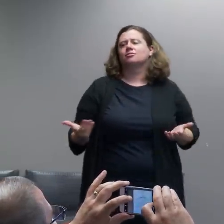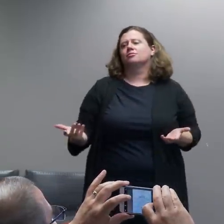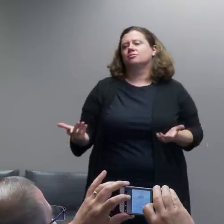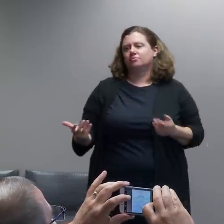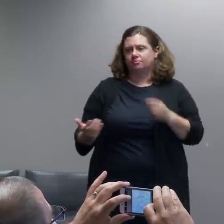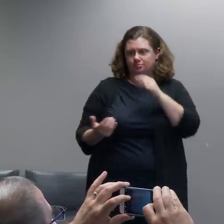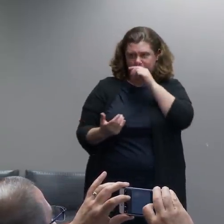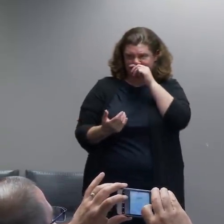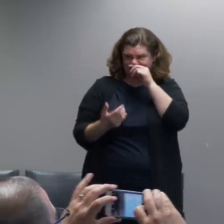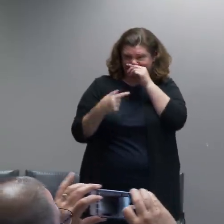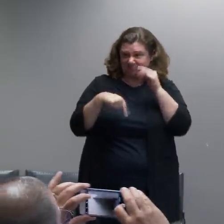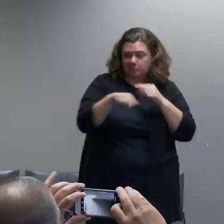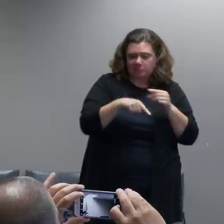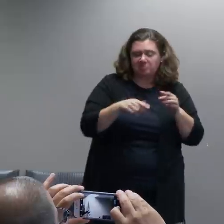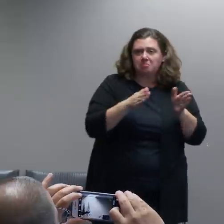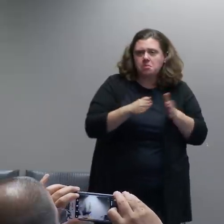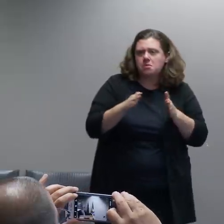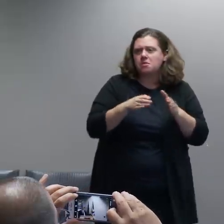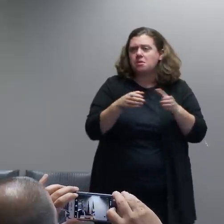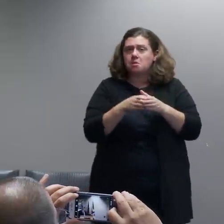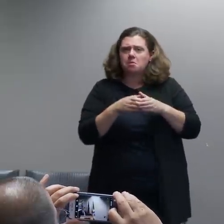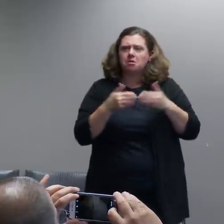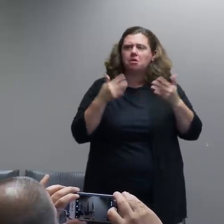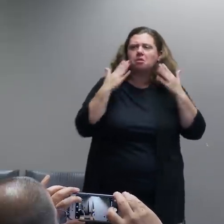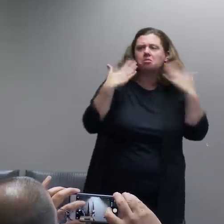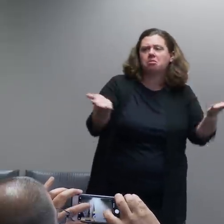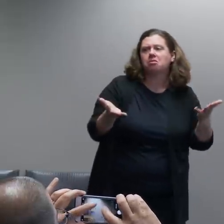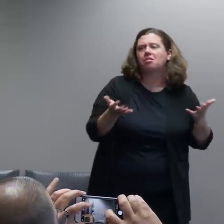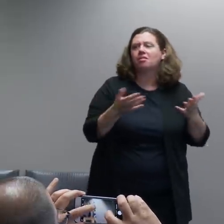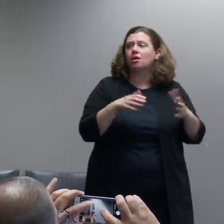We'll make this available as a PDF for you. This is not secret information here.